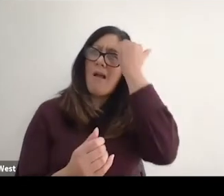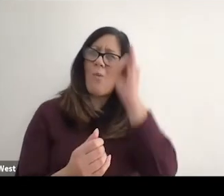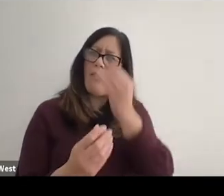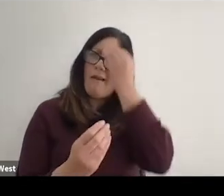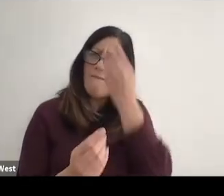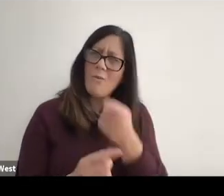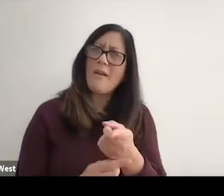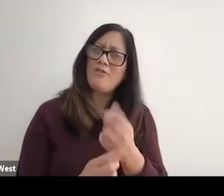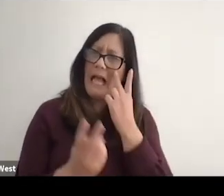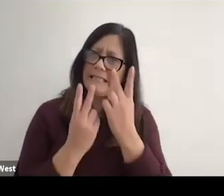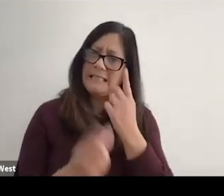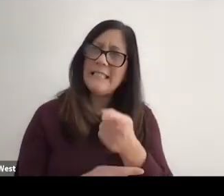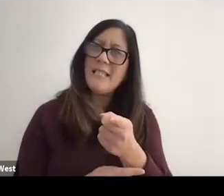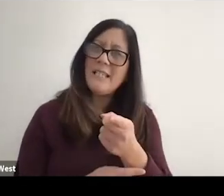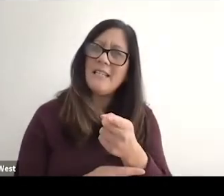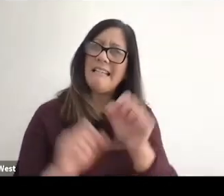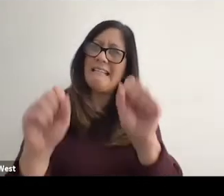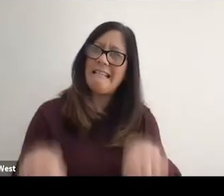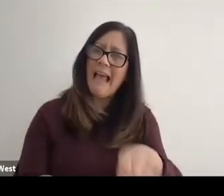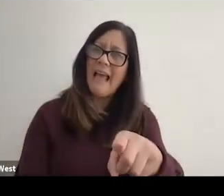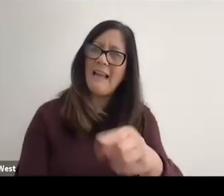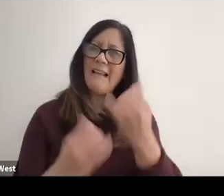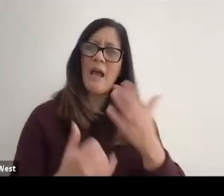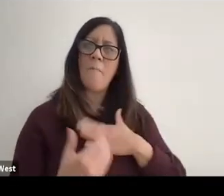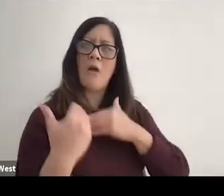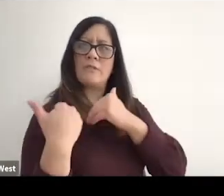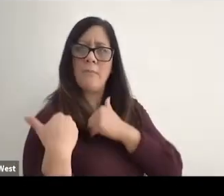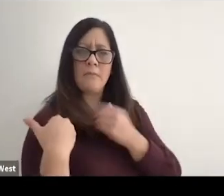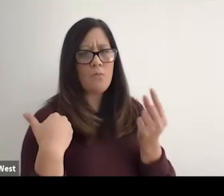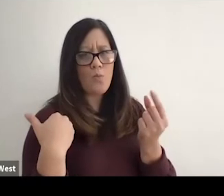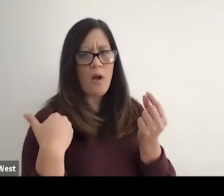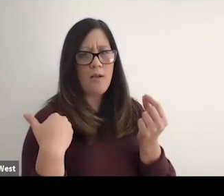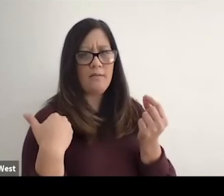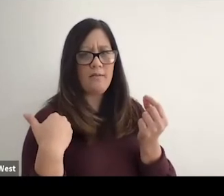now that I know this information? What is now my responsibility to it?